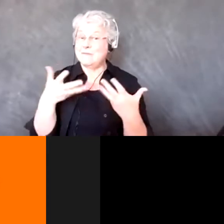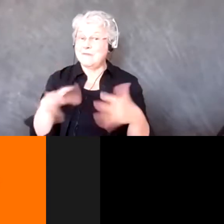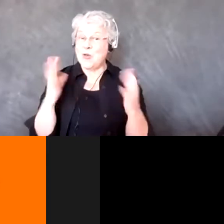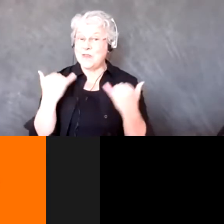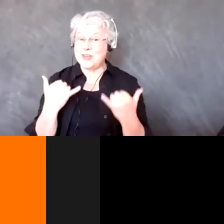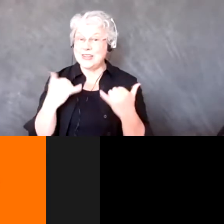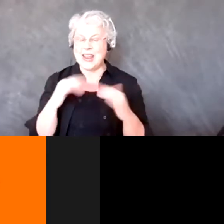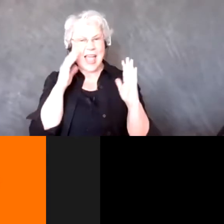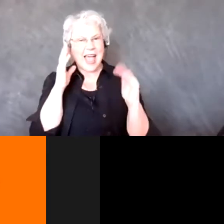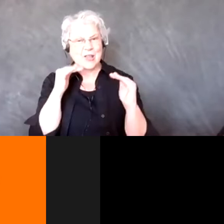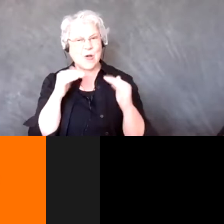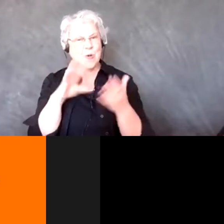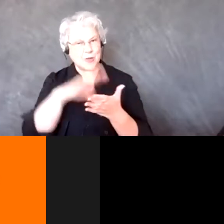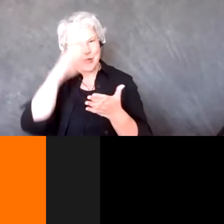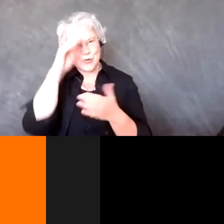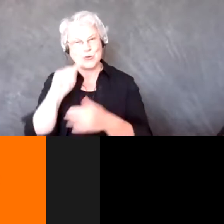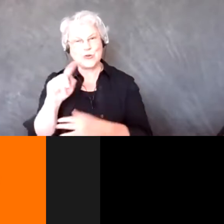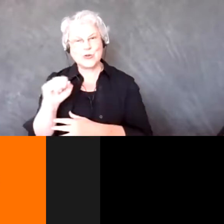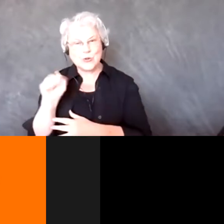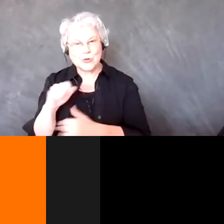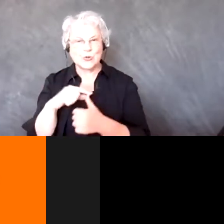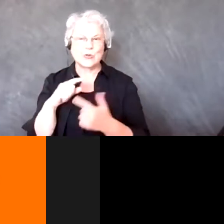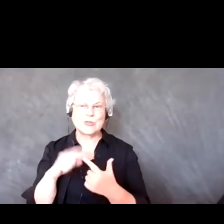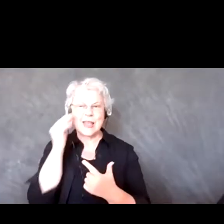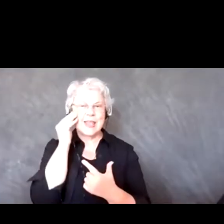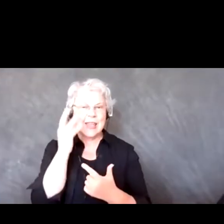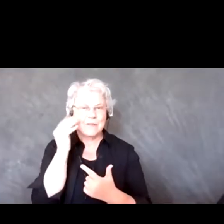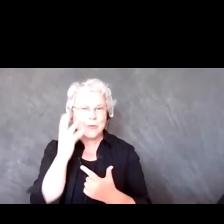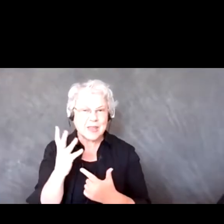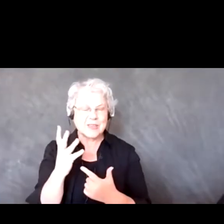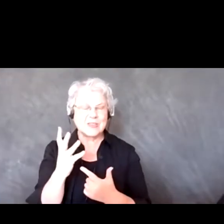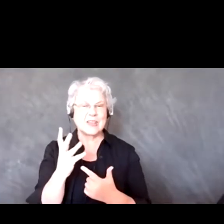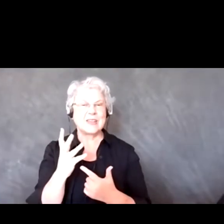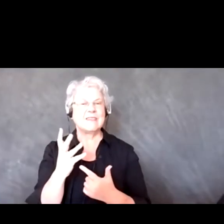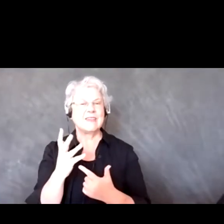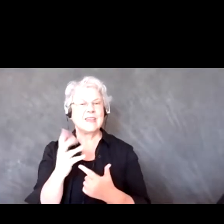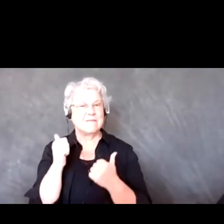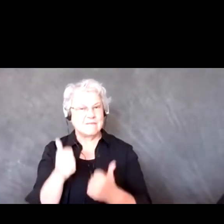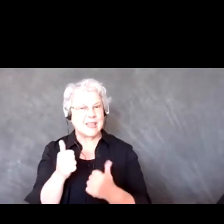tools, some information that you might've gotten out of this that you can use moving forward. I